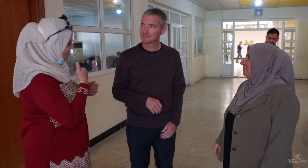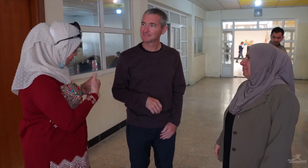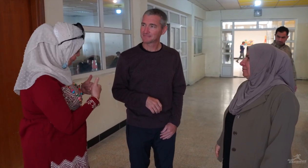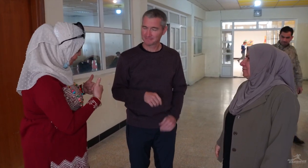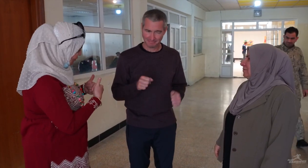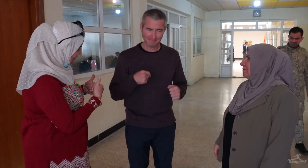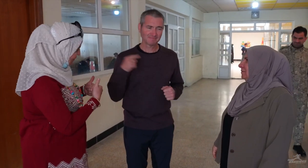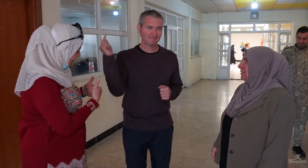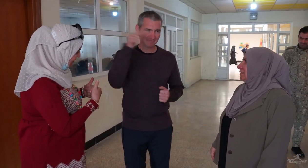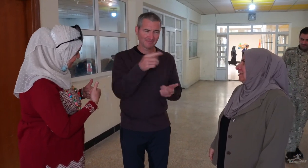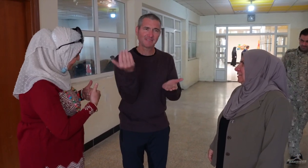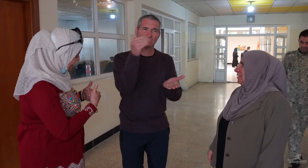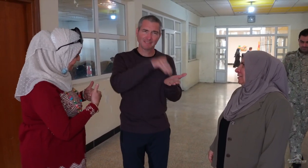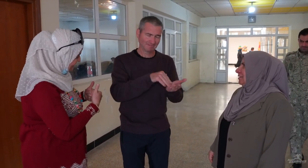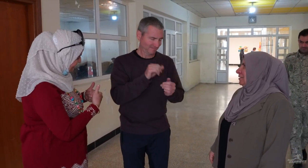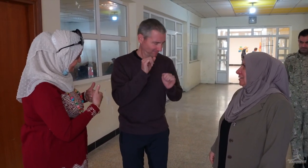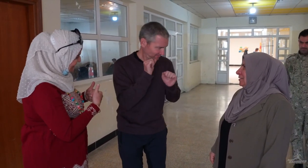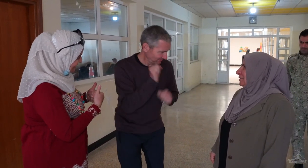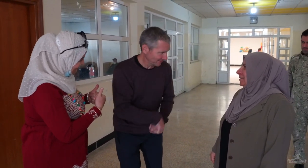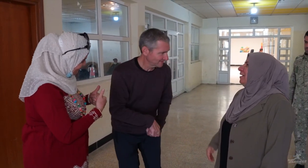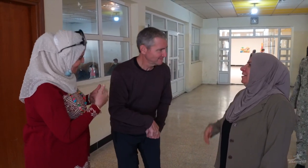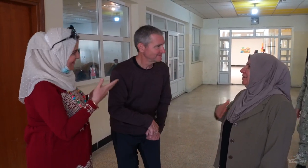That's for sure, I will come back again shortly.